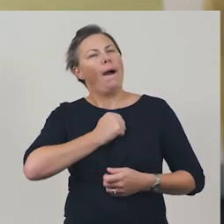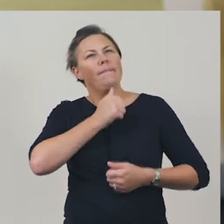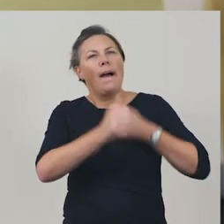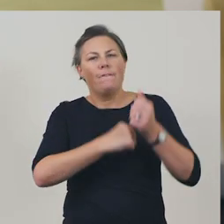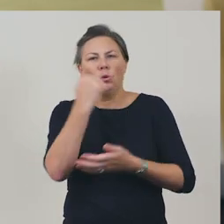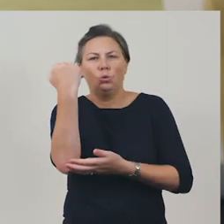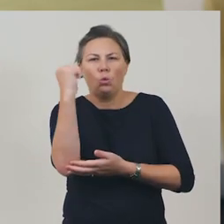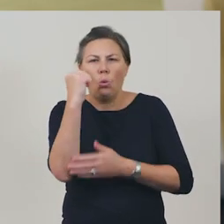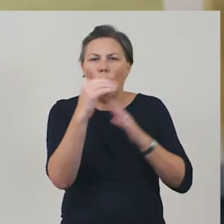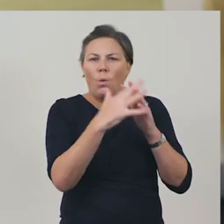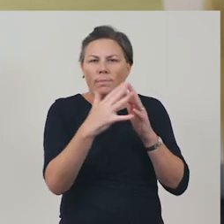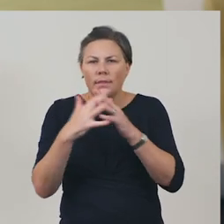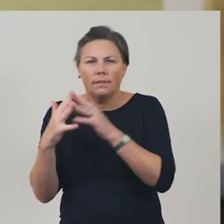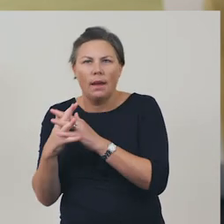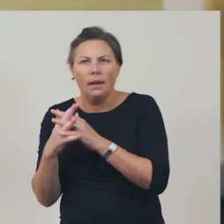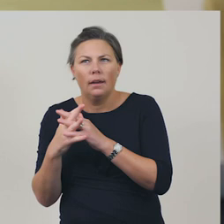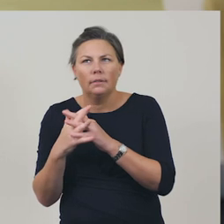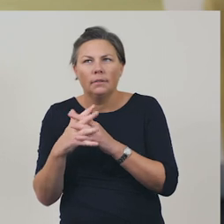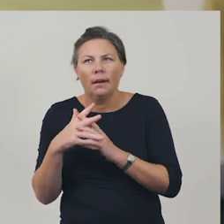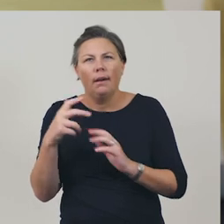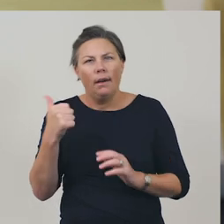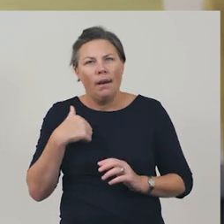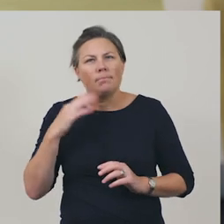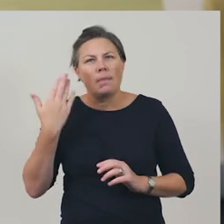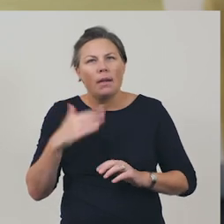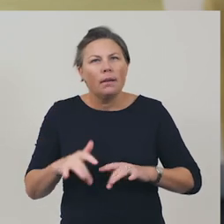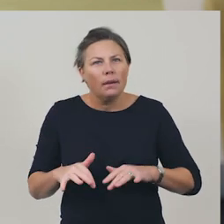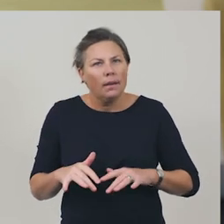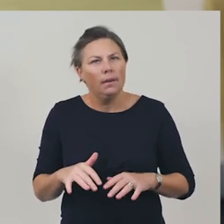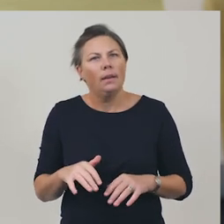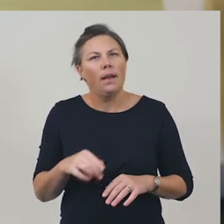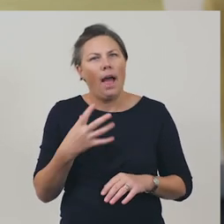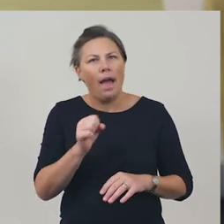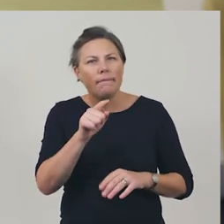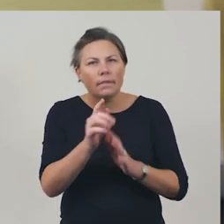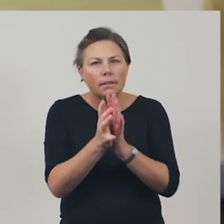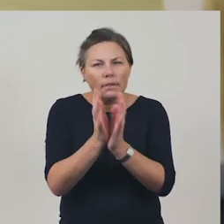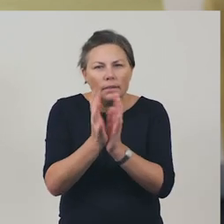audio, visual, and interactive elements persuade you?